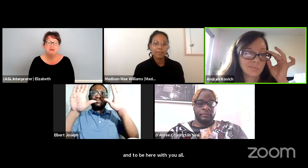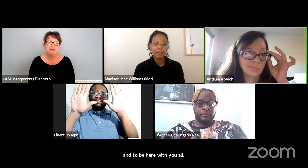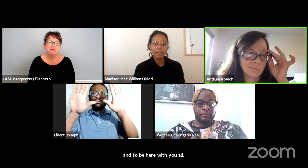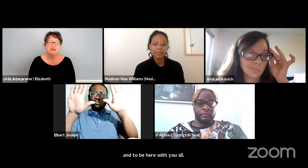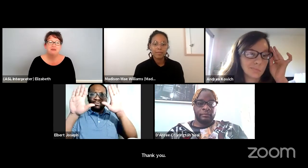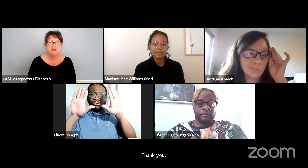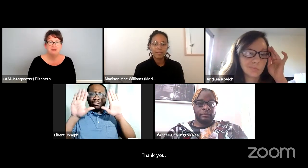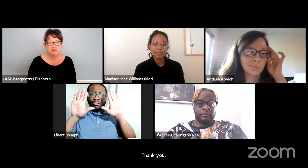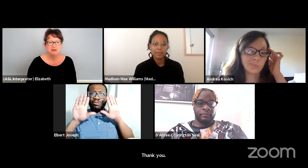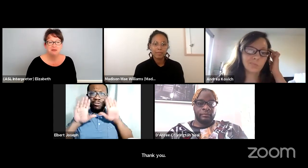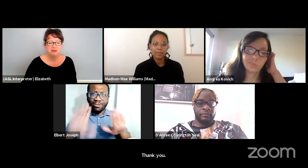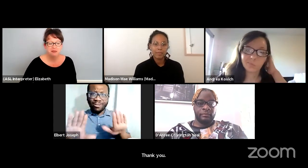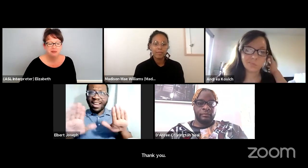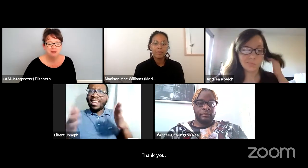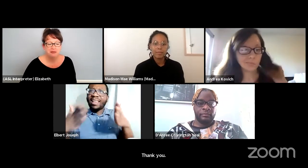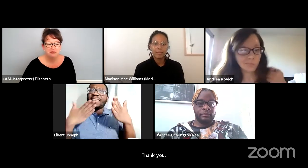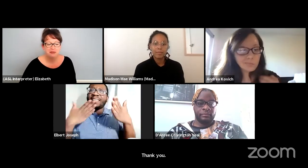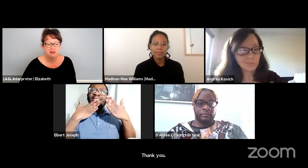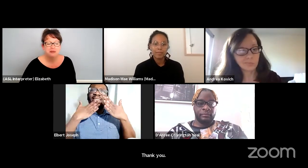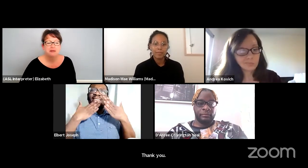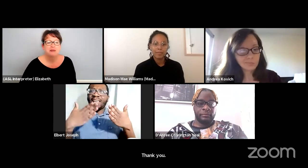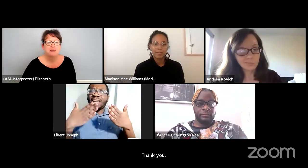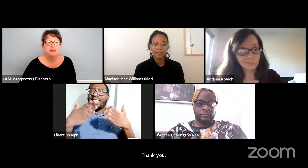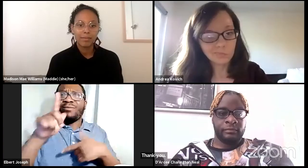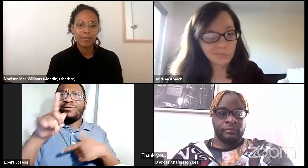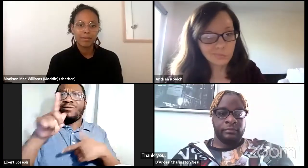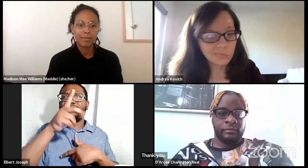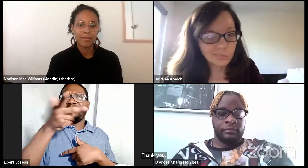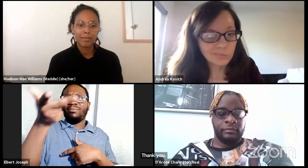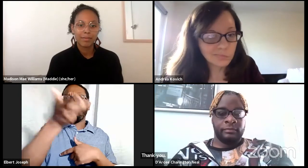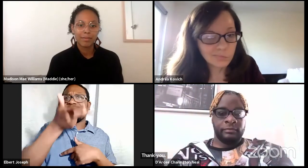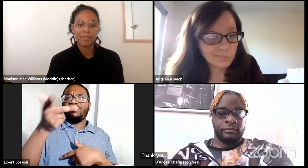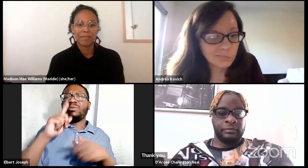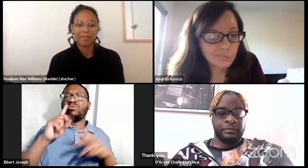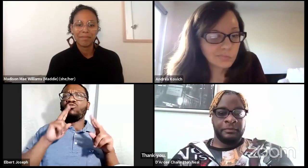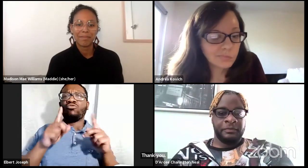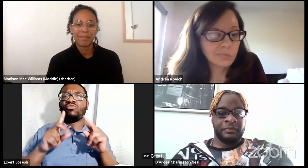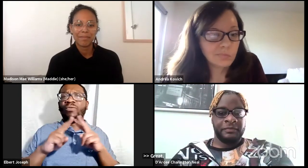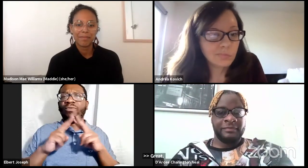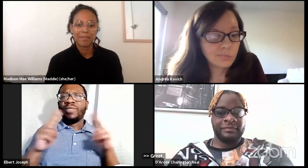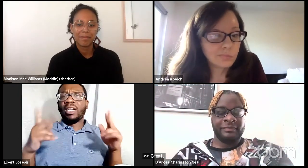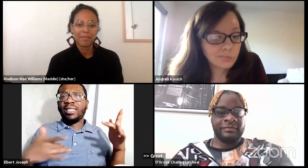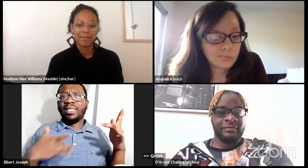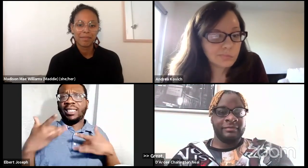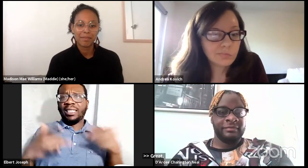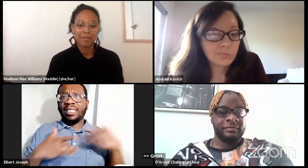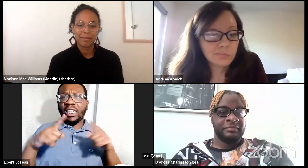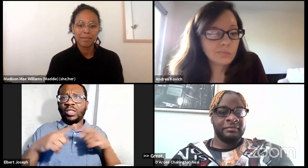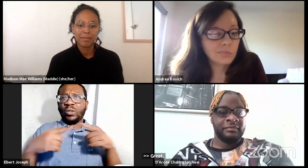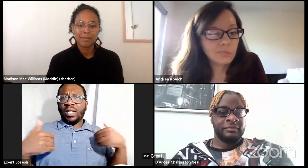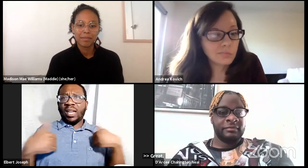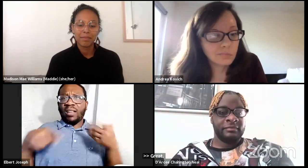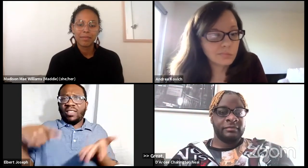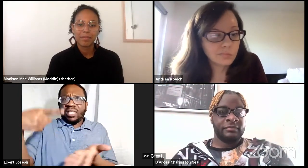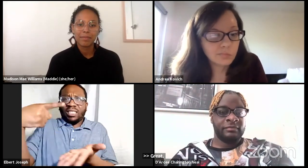Great, wonderful introductions. Thank you so much to the three of you for being here.